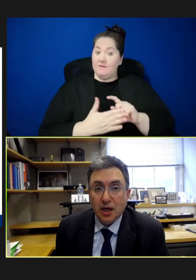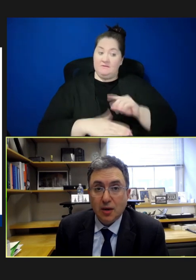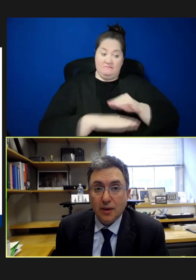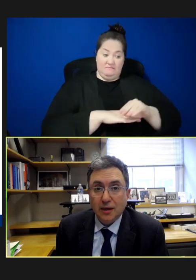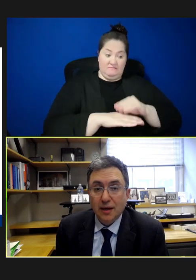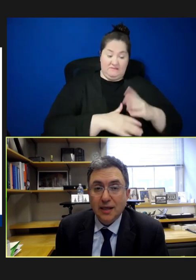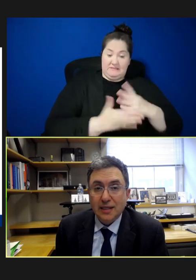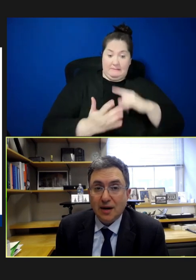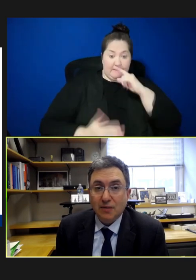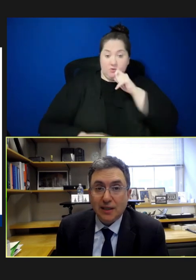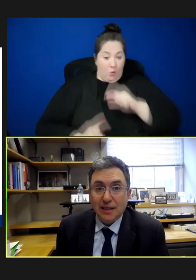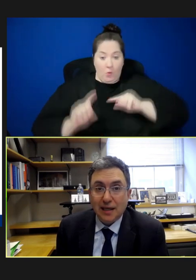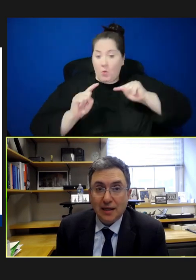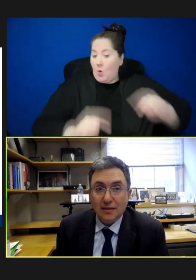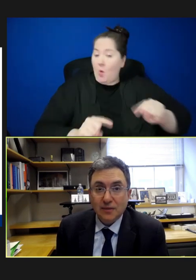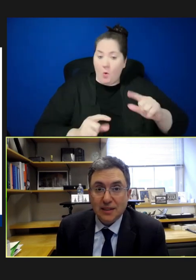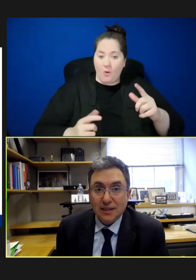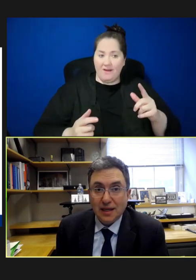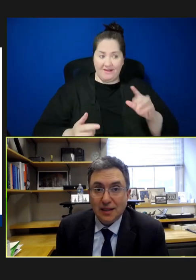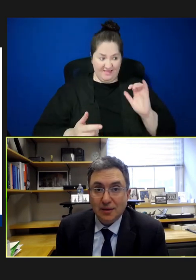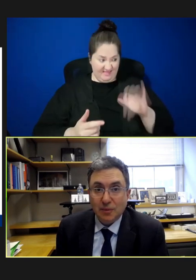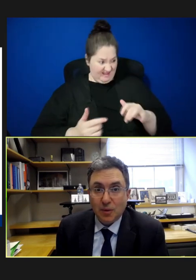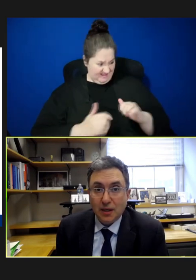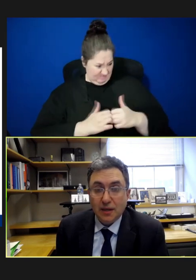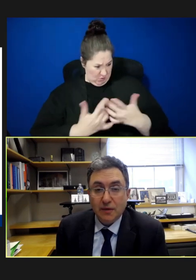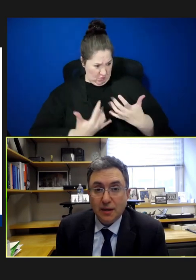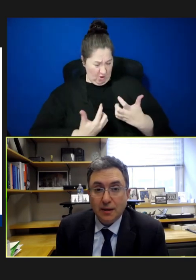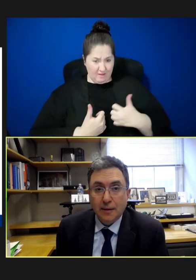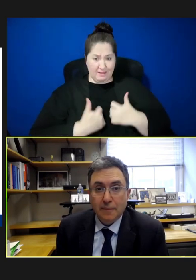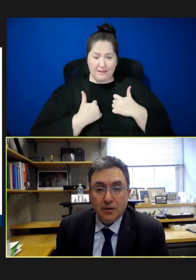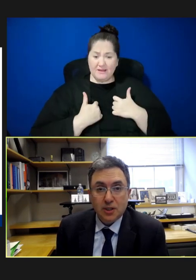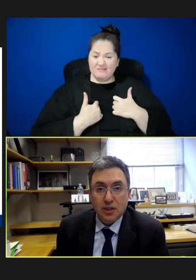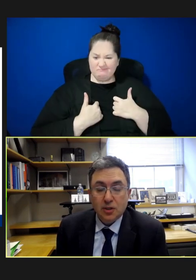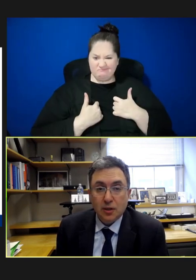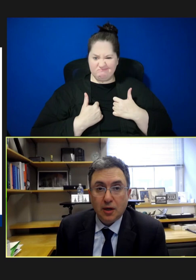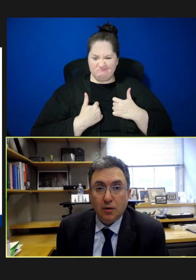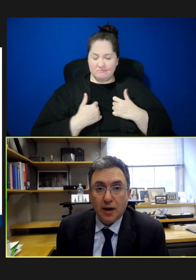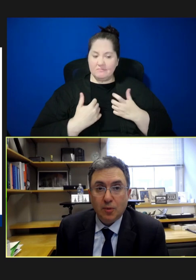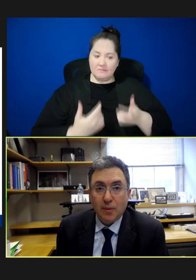go. And is that really the kind of society that we want to live in? There are such incredible